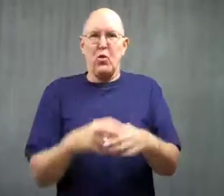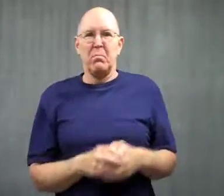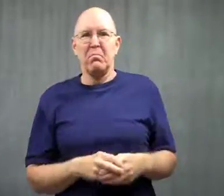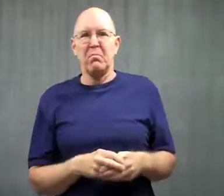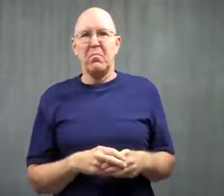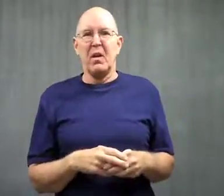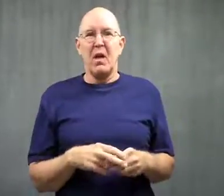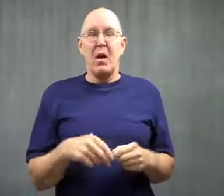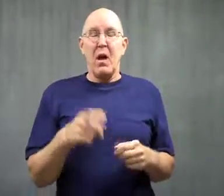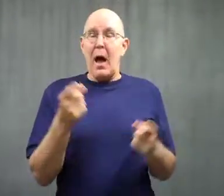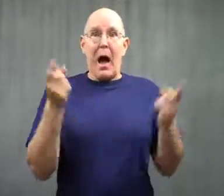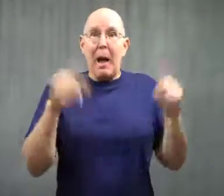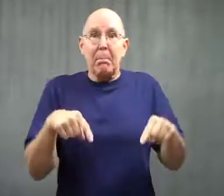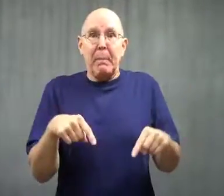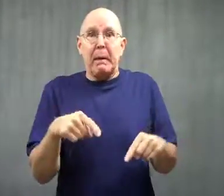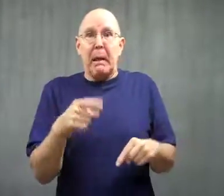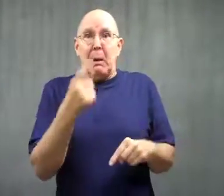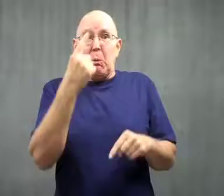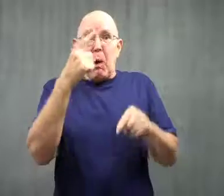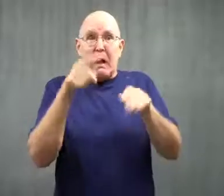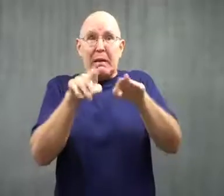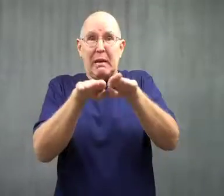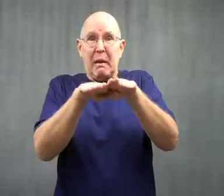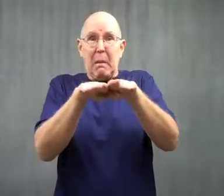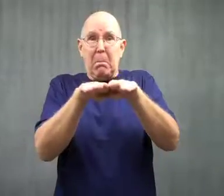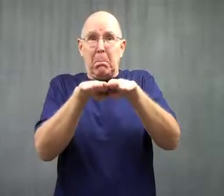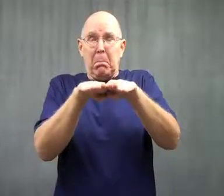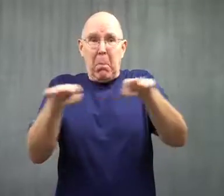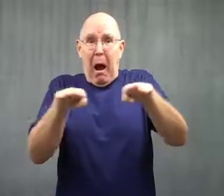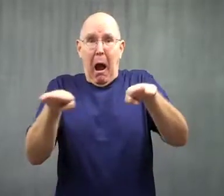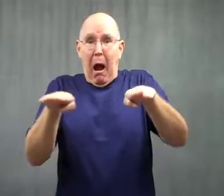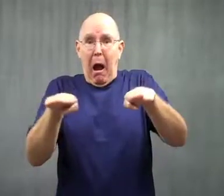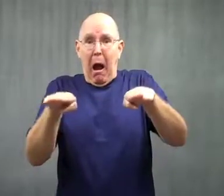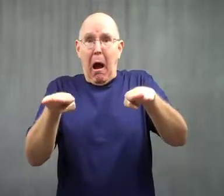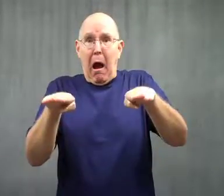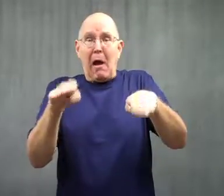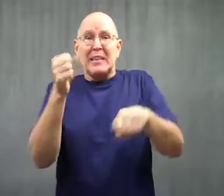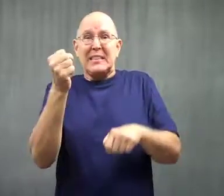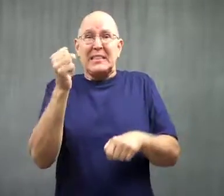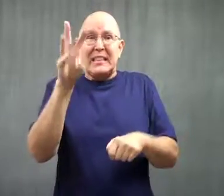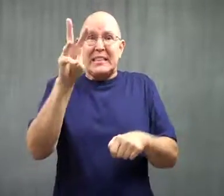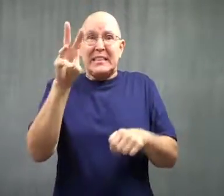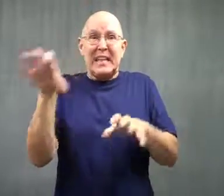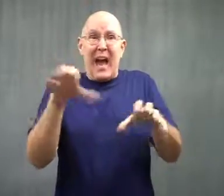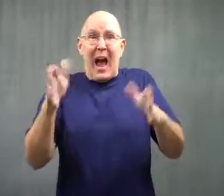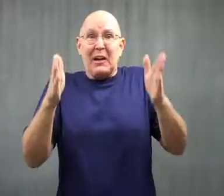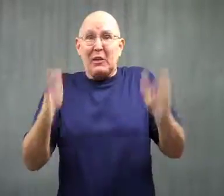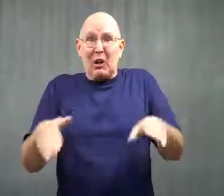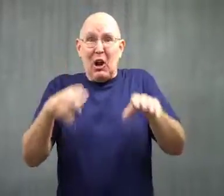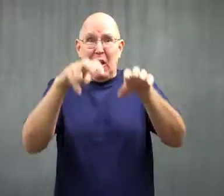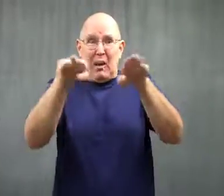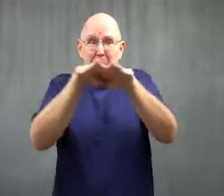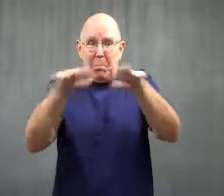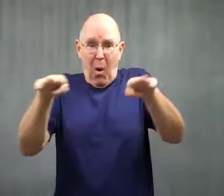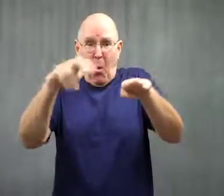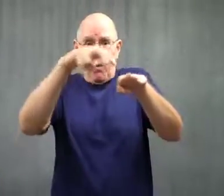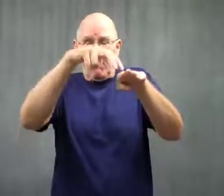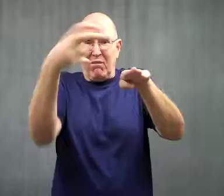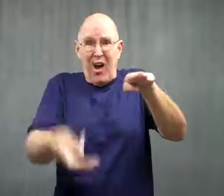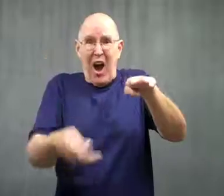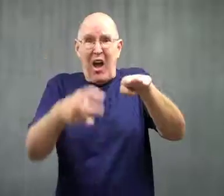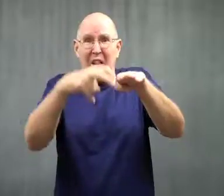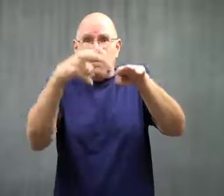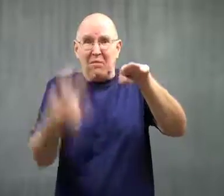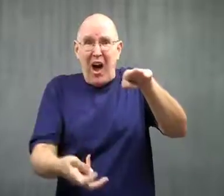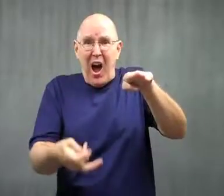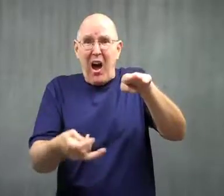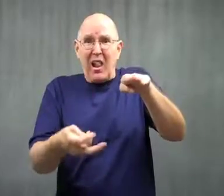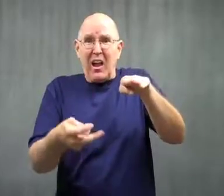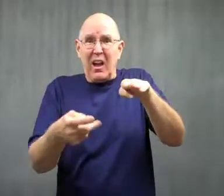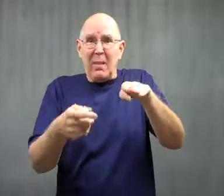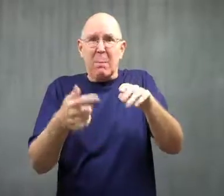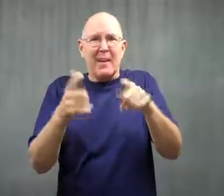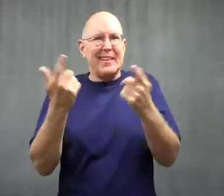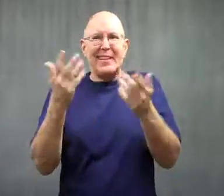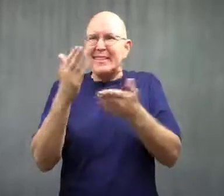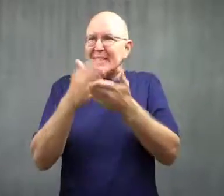Suddenly, one shifted, and 16 actors fell off.